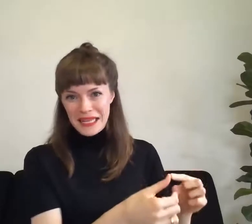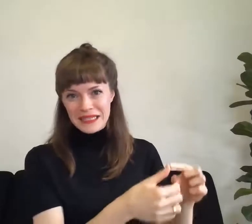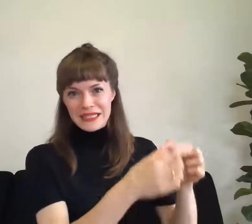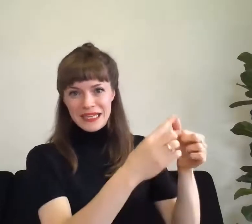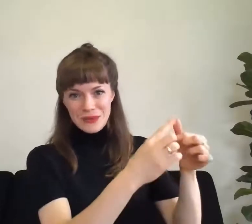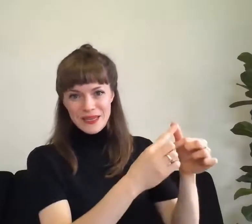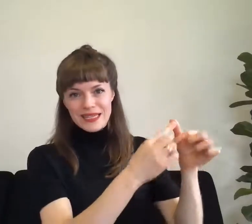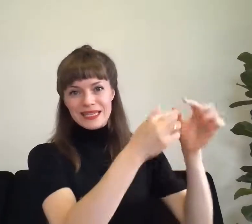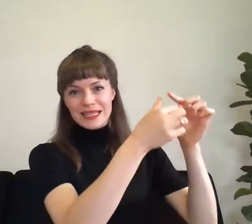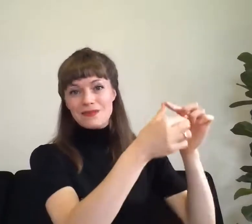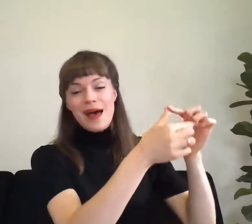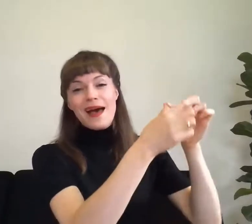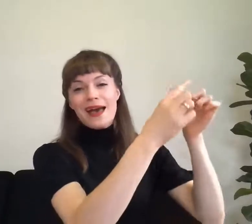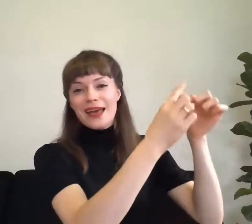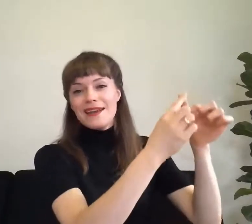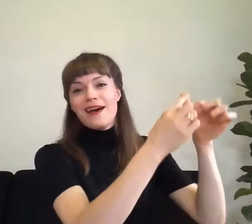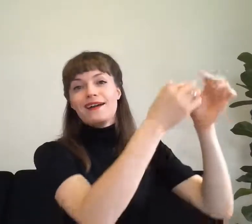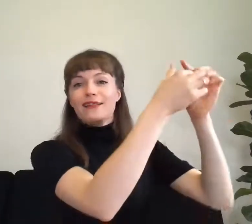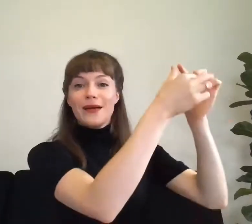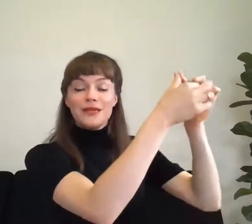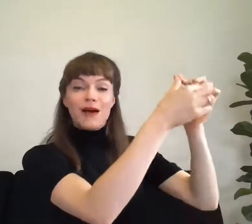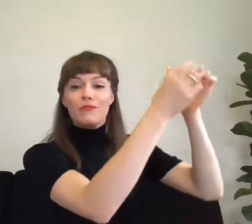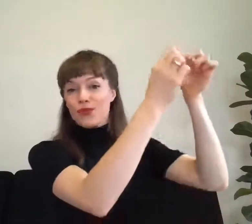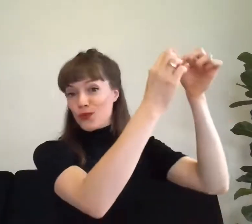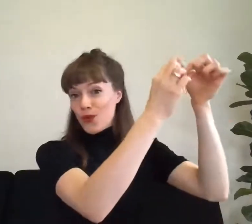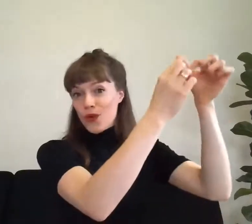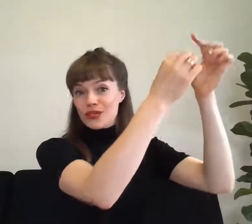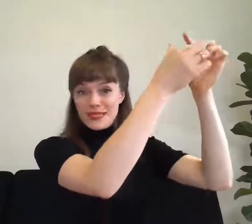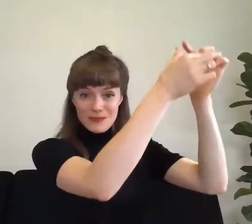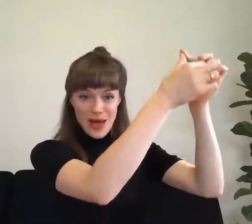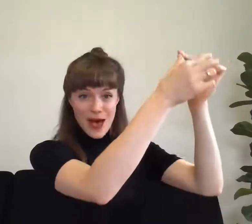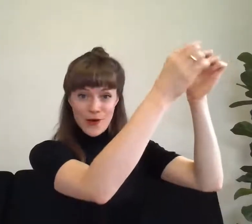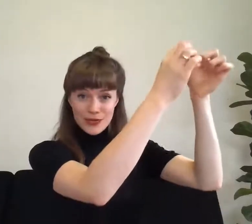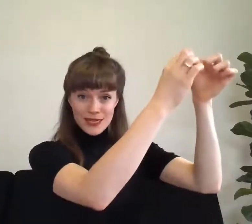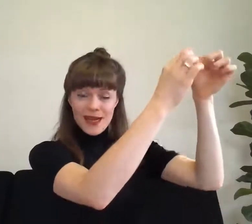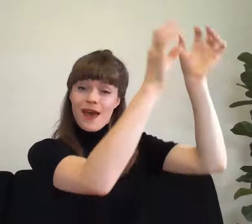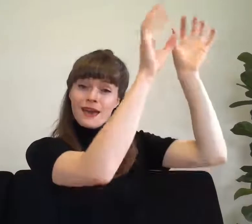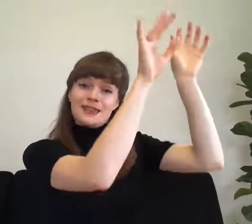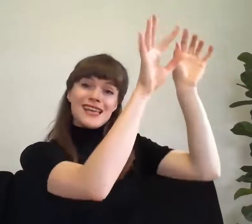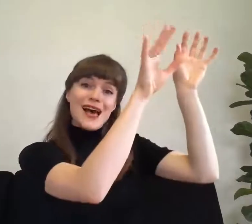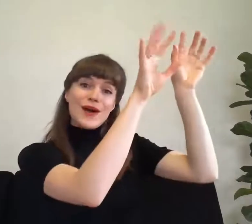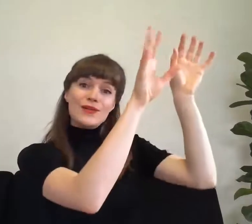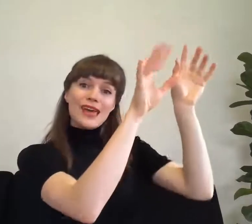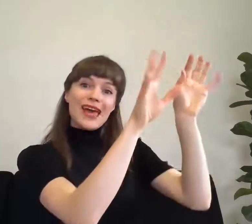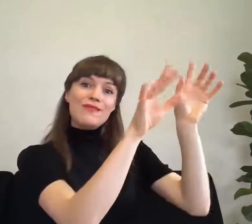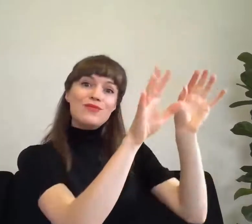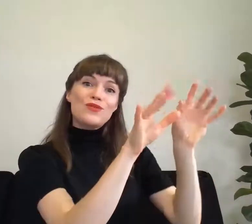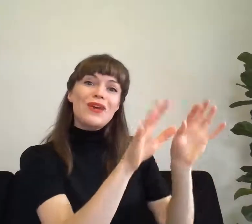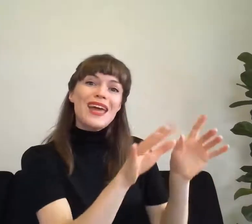Incy Wincy Spider climbed up the water spout down came the rain and